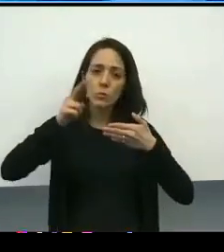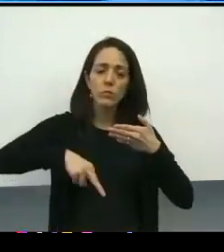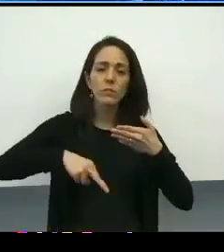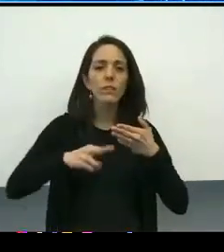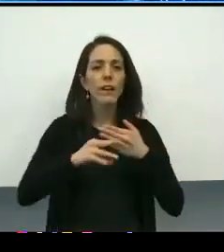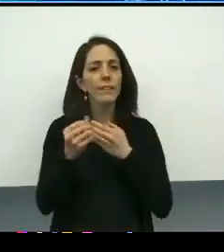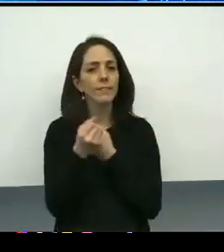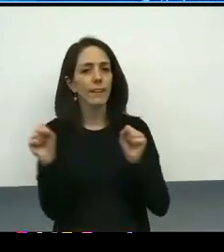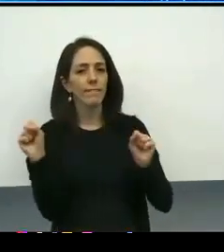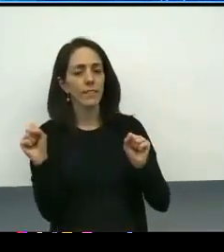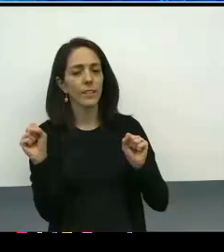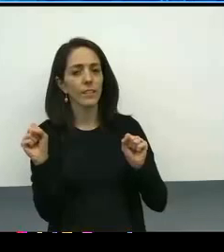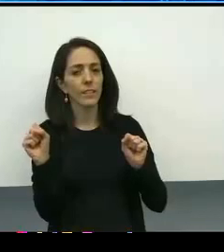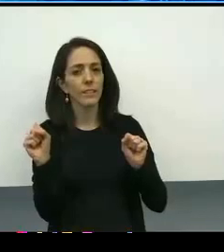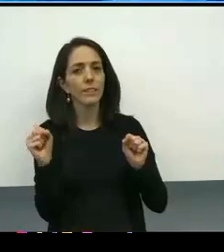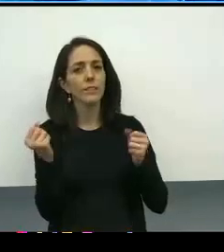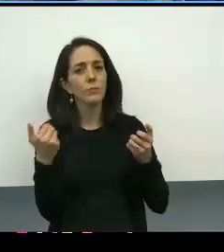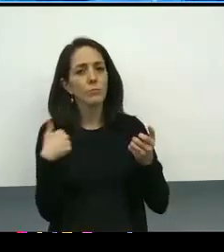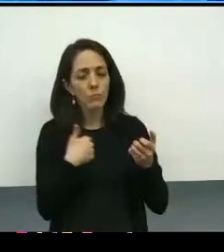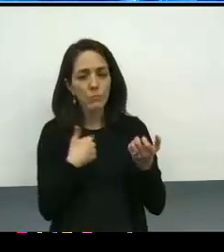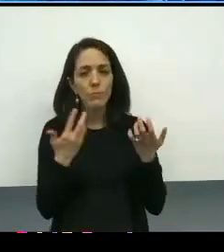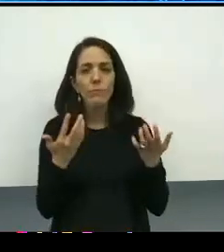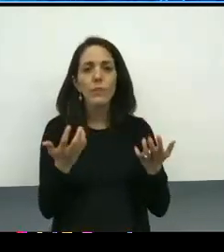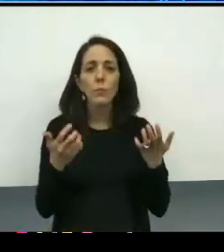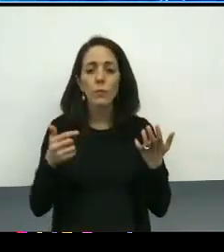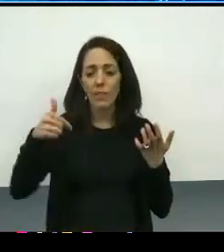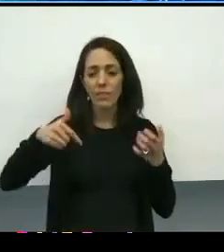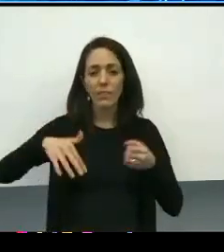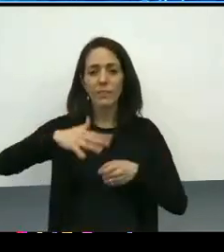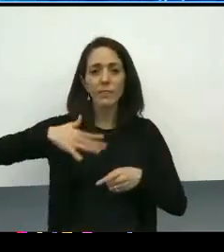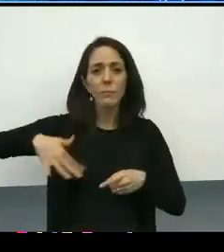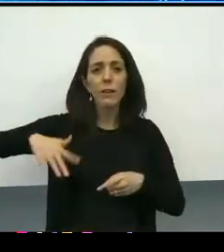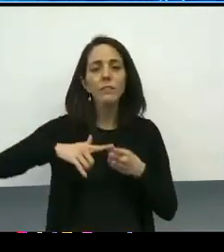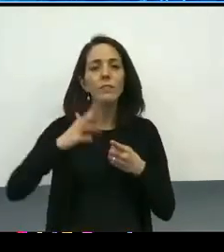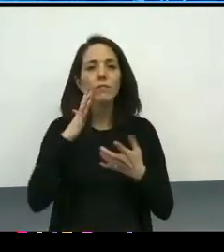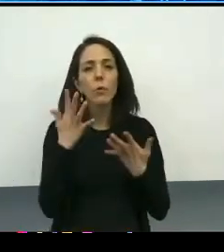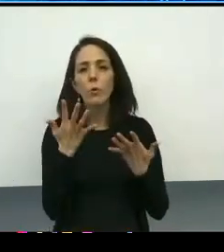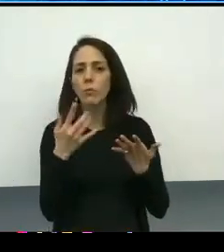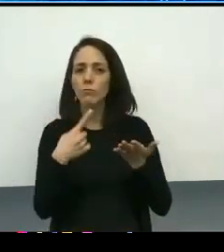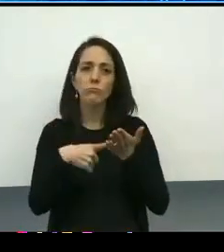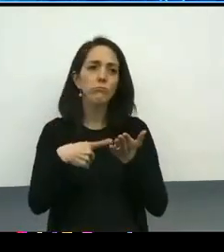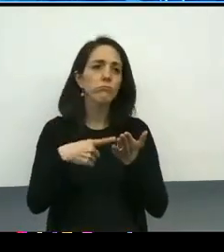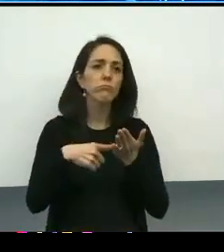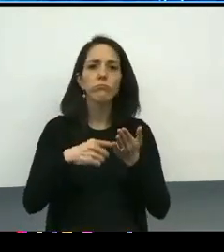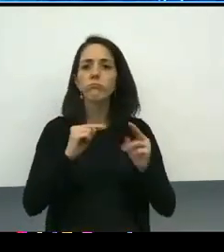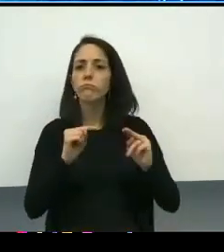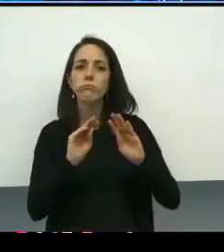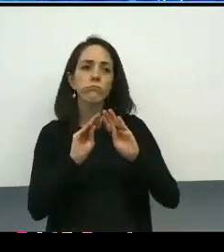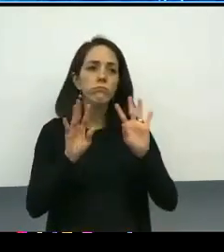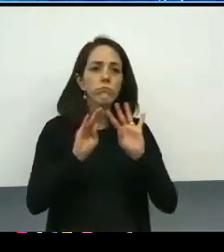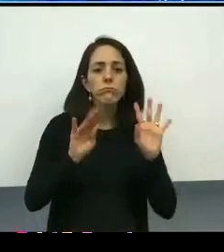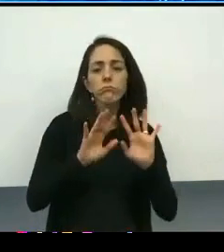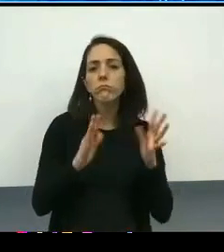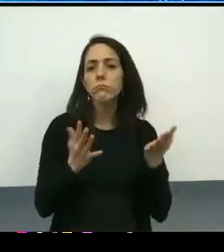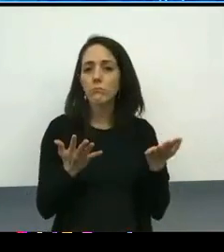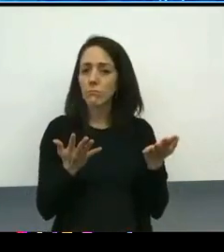We want this to be a space where the dialogue can be frank, candid, and it's sometimes frustrating.